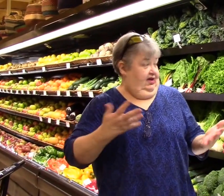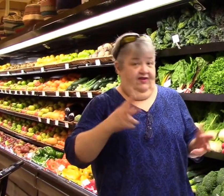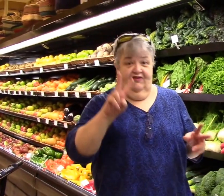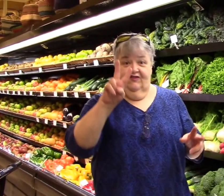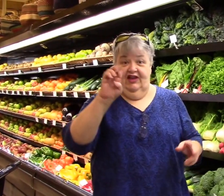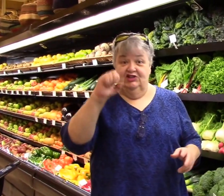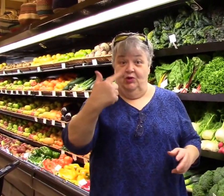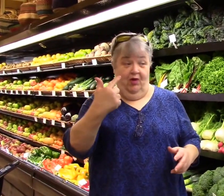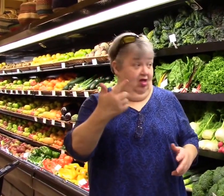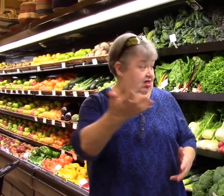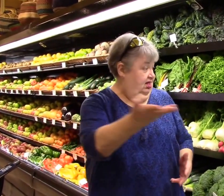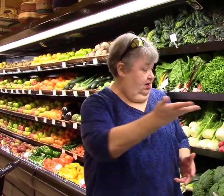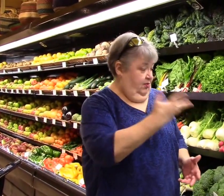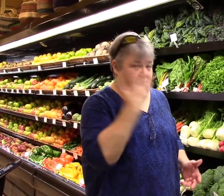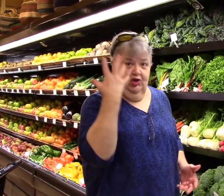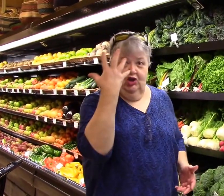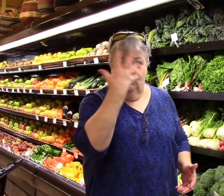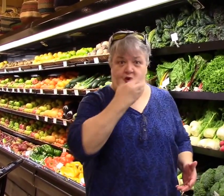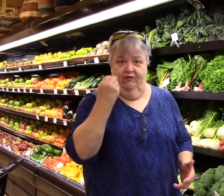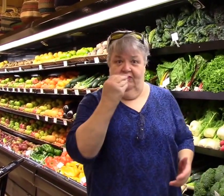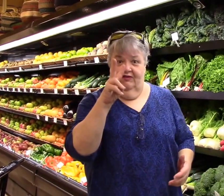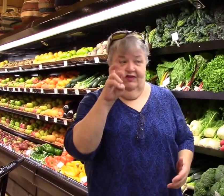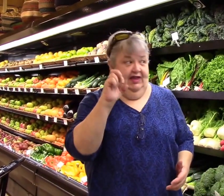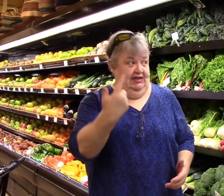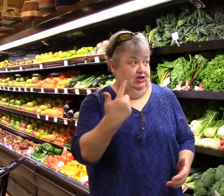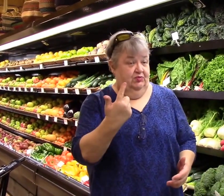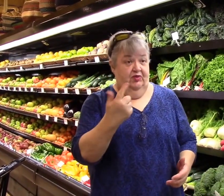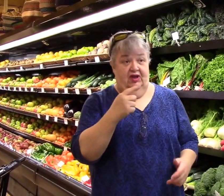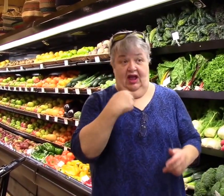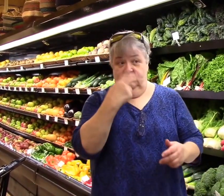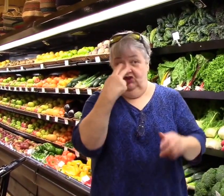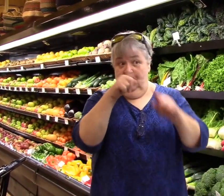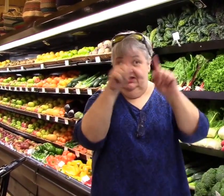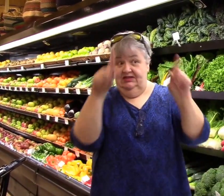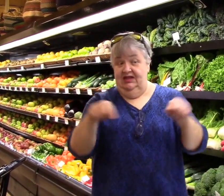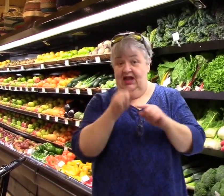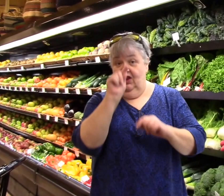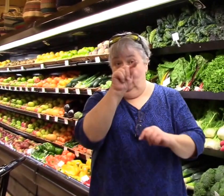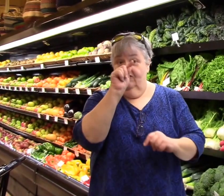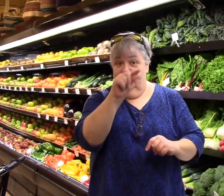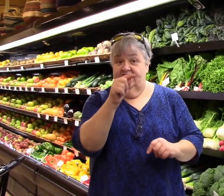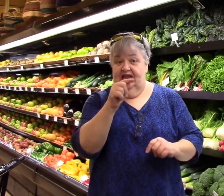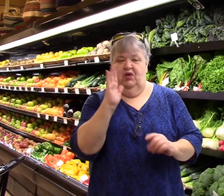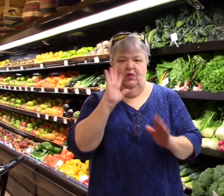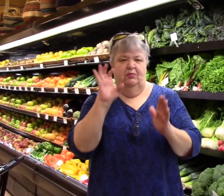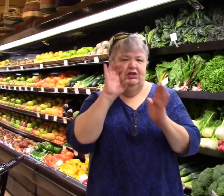Vegetables - beautiful vegetables I saw a sign out front ...